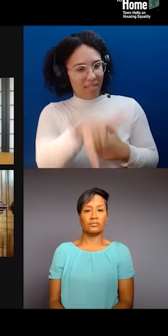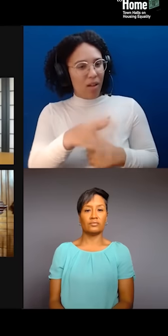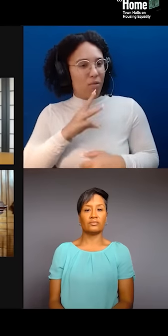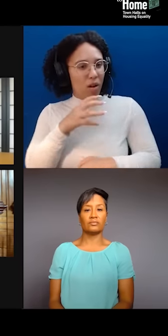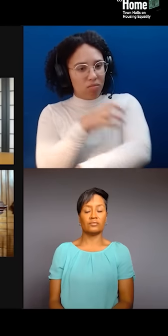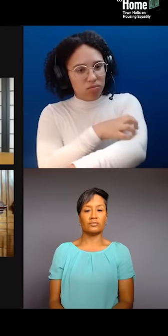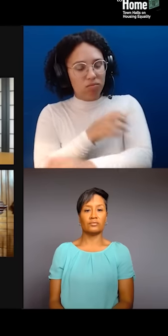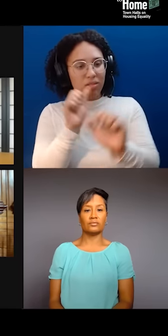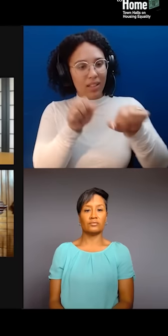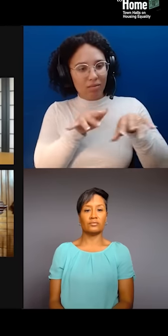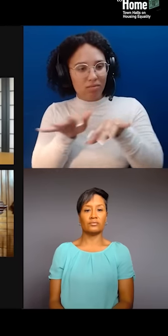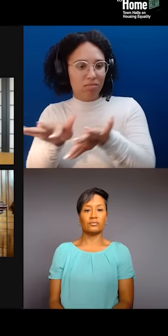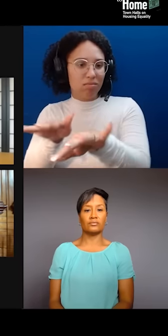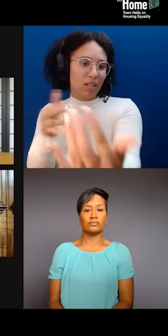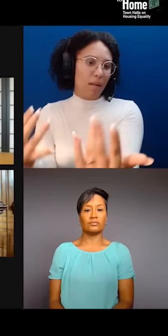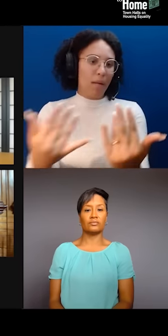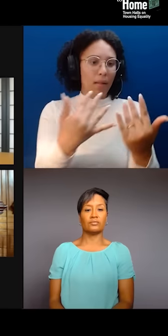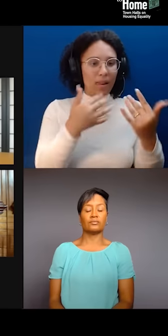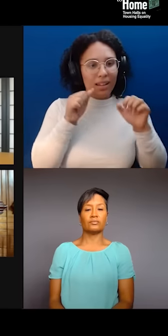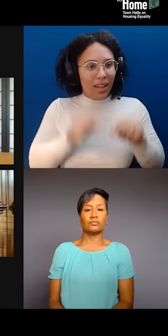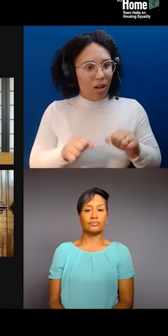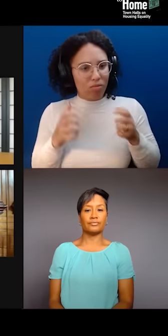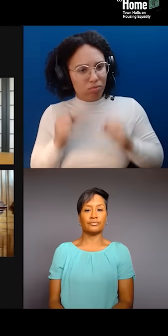So, I recognize, as the executive director of Forge,